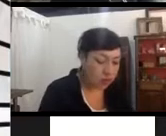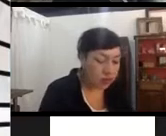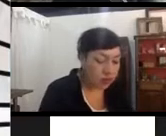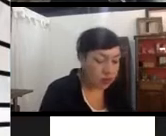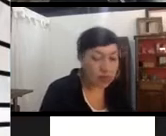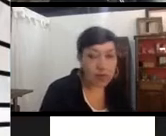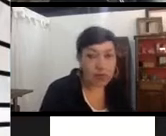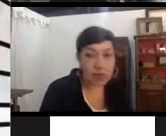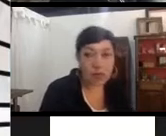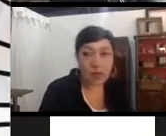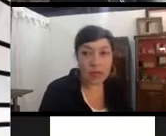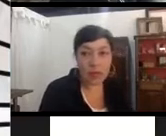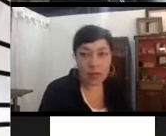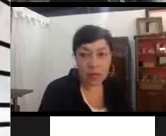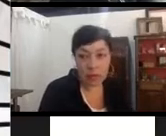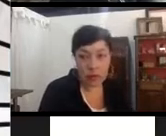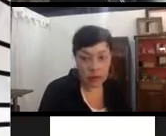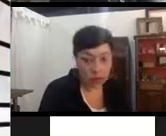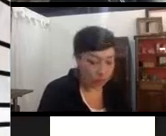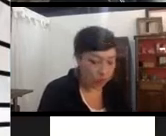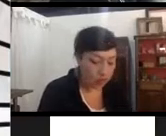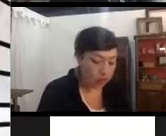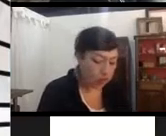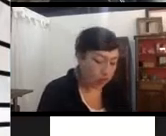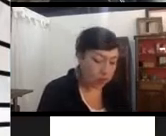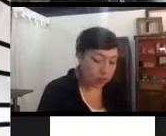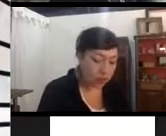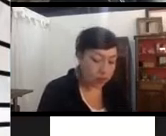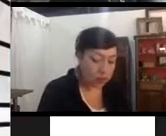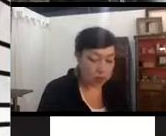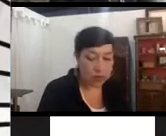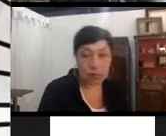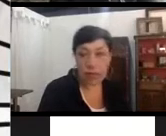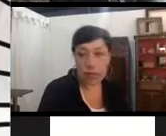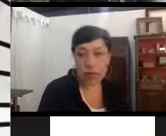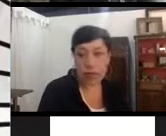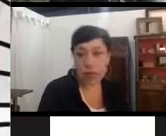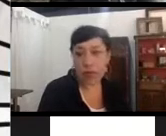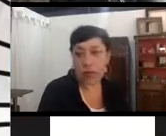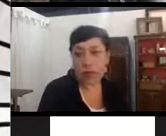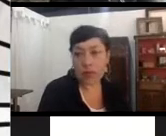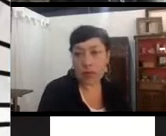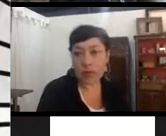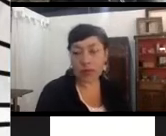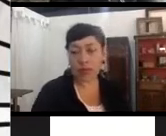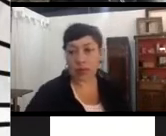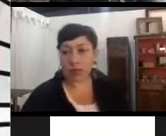15:32:29 Welcome. 15:32:31 My name is Alexandra staff attorney at the Sustainable Economies Law Center.